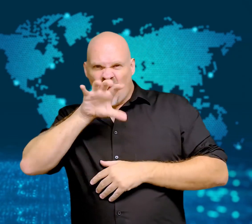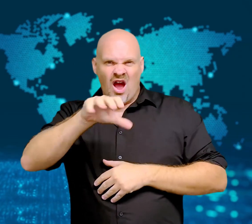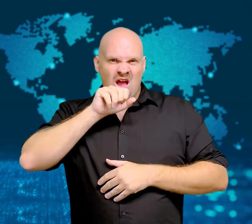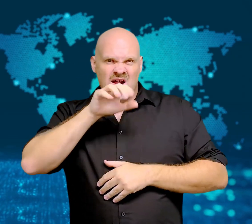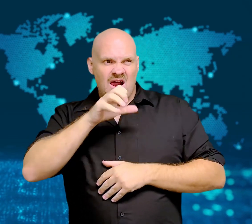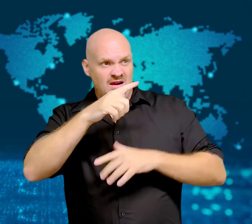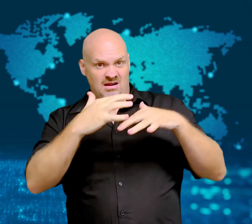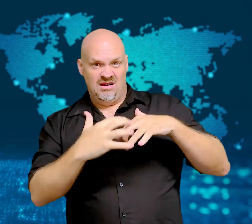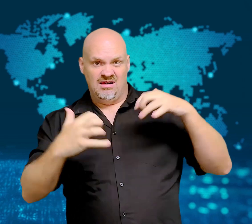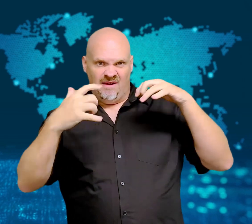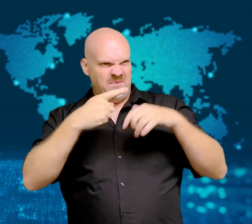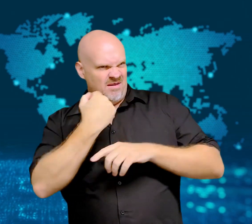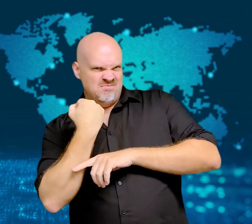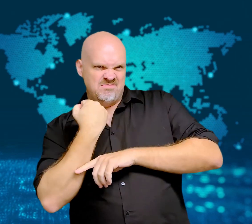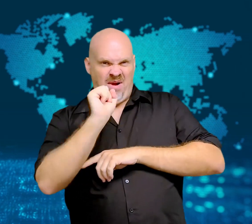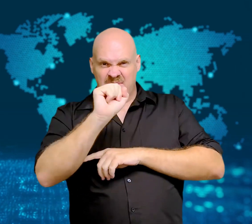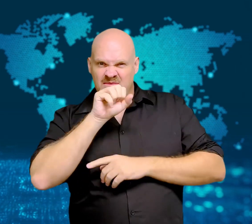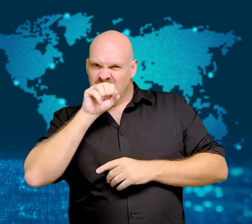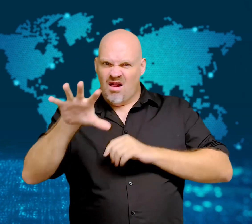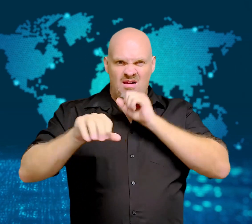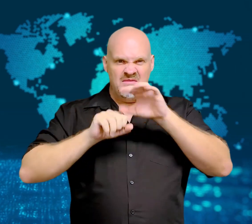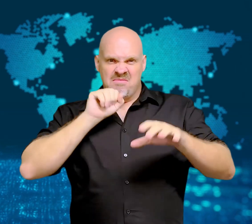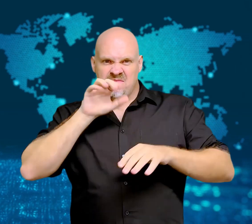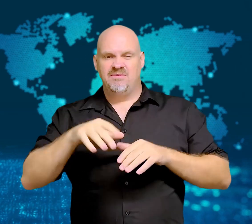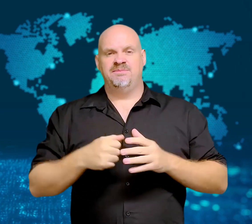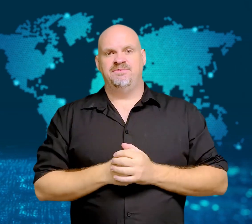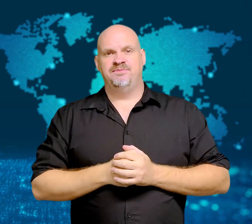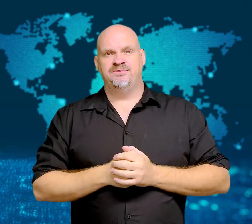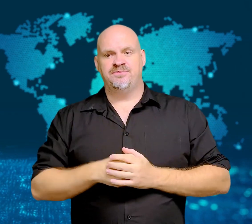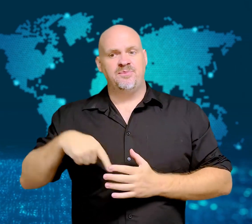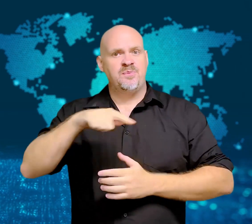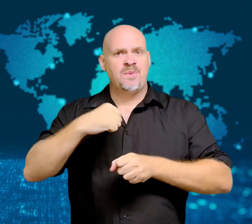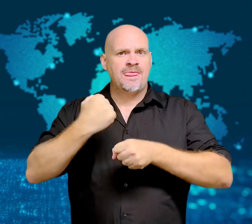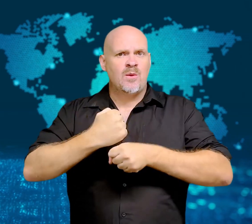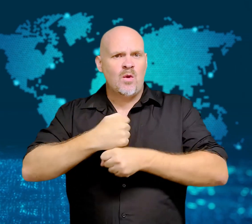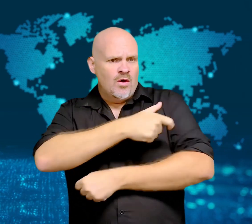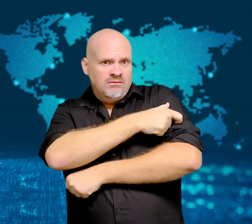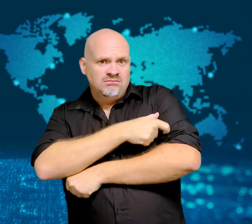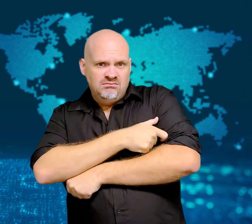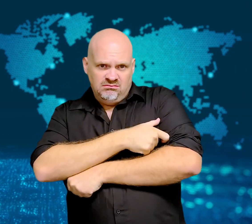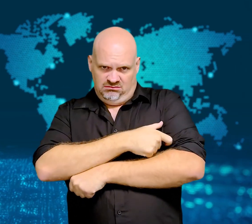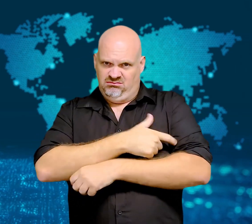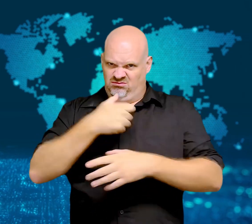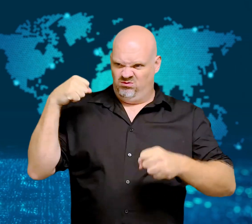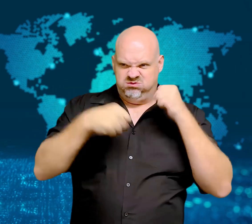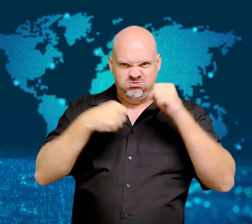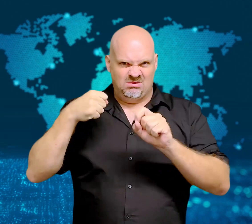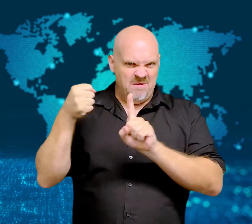There have been beatings of security forces and firebombings